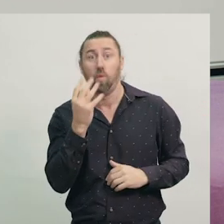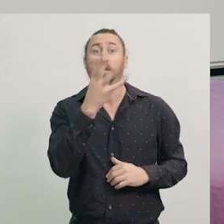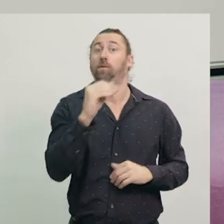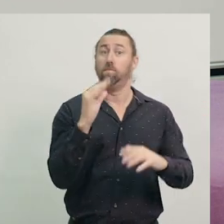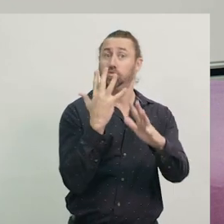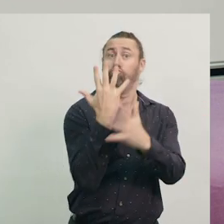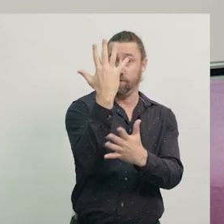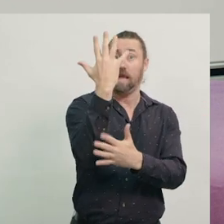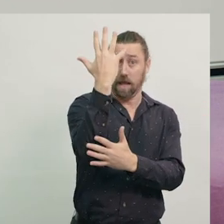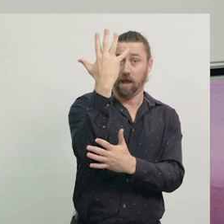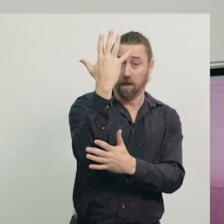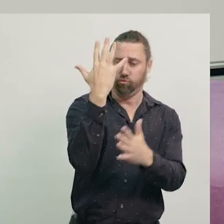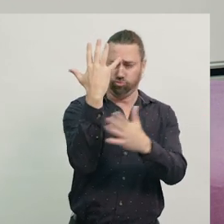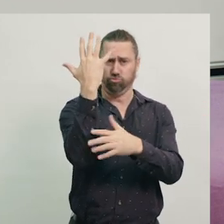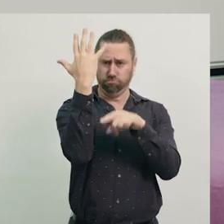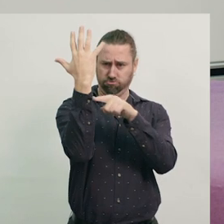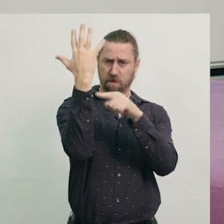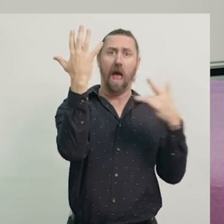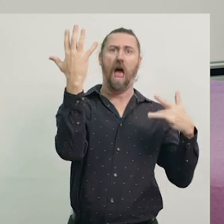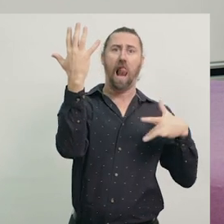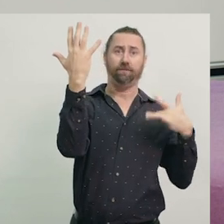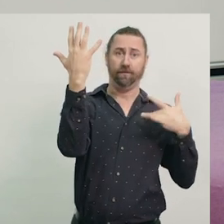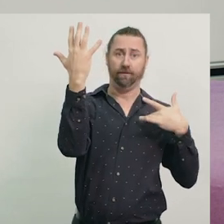and whilst the trees are living, the fruit has been picked,